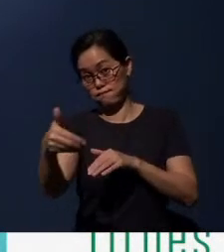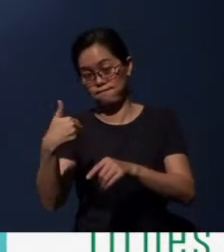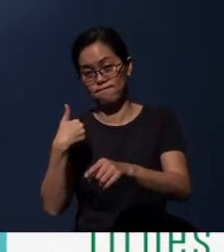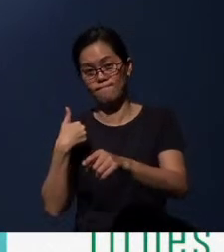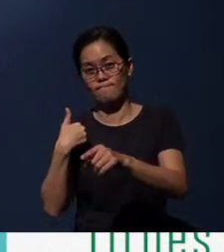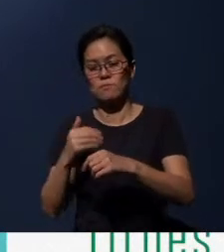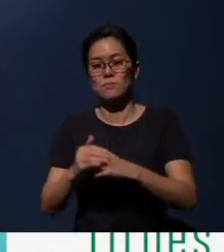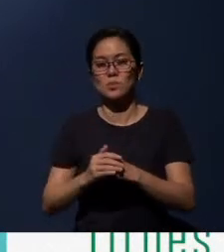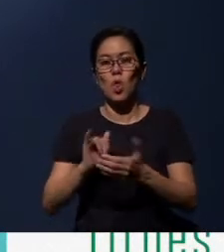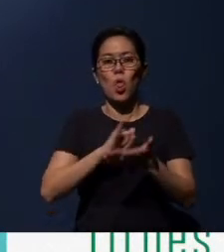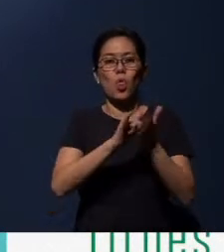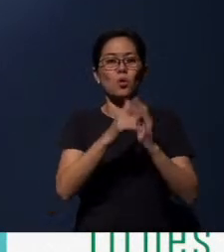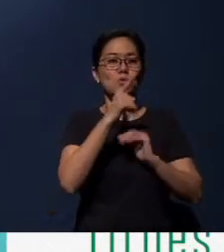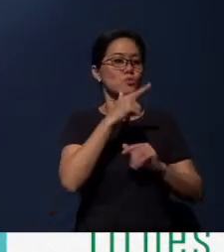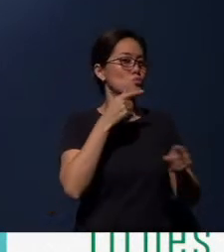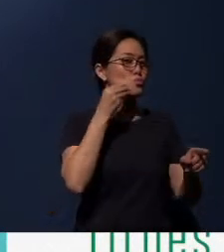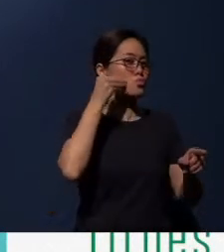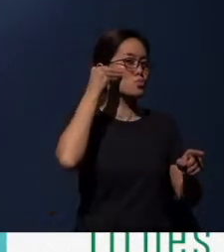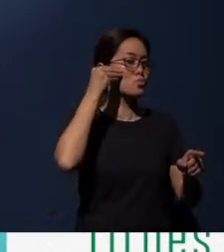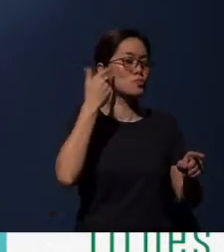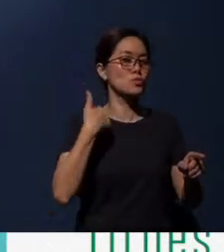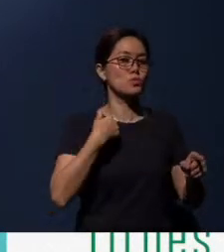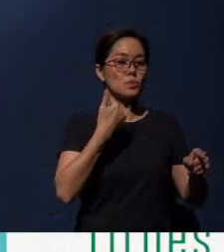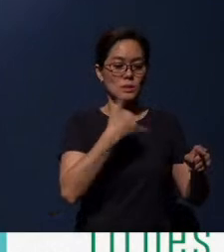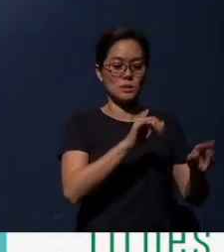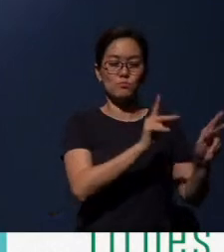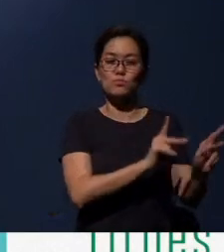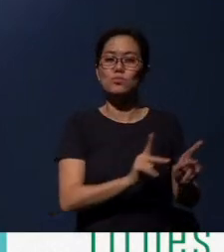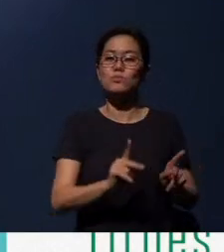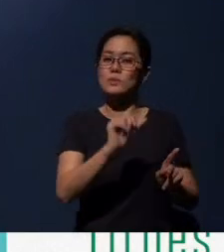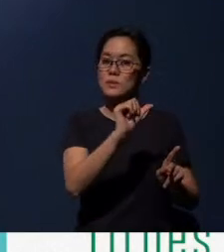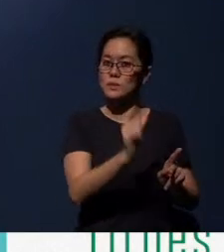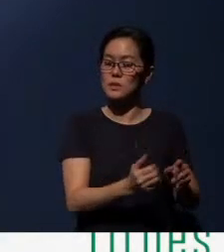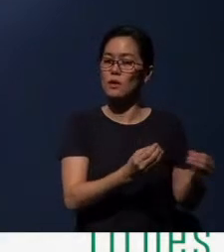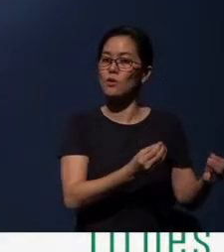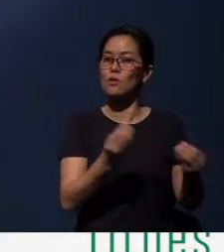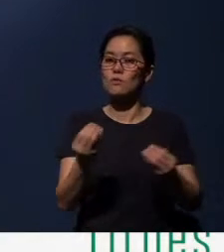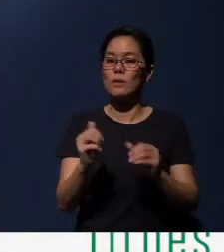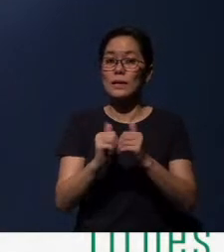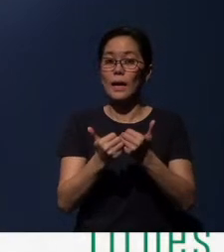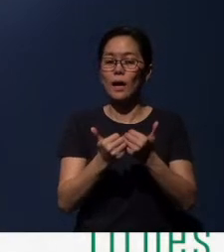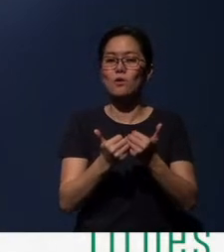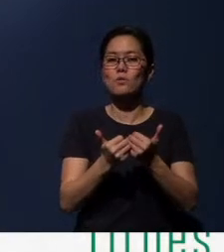And for those who are at home, you can still prepare your tithes and offerings and give it through electronically.